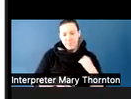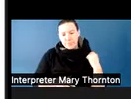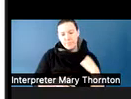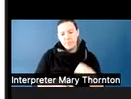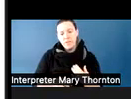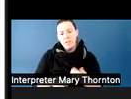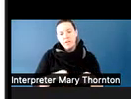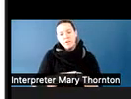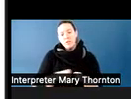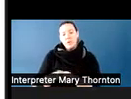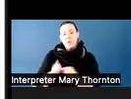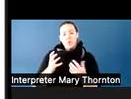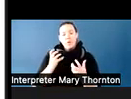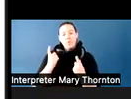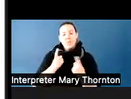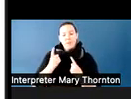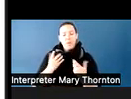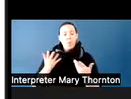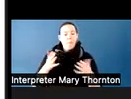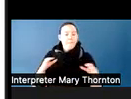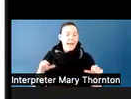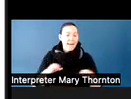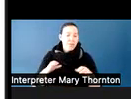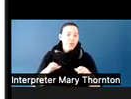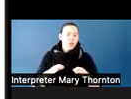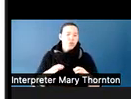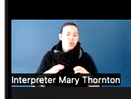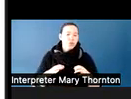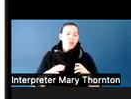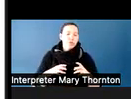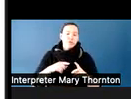And if this stems from some area of difference or disability,